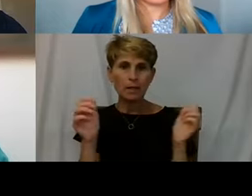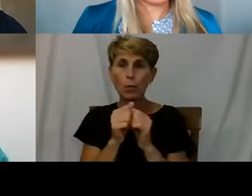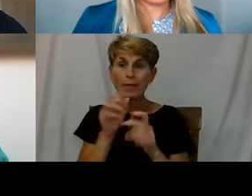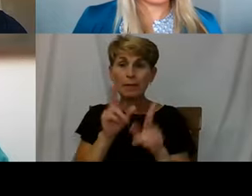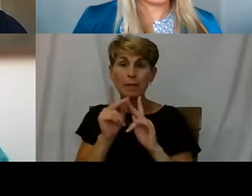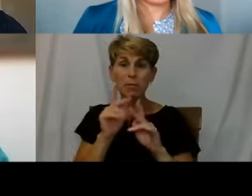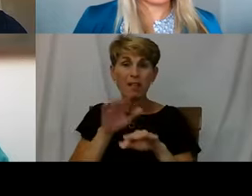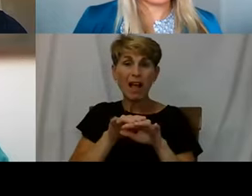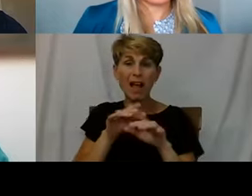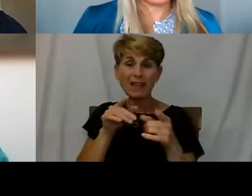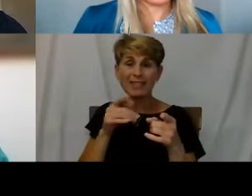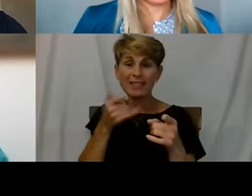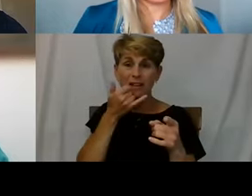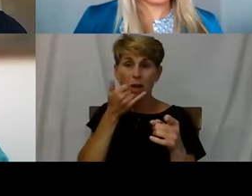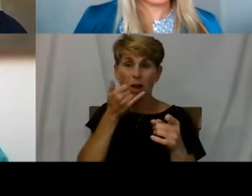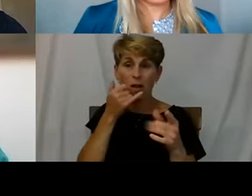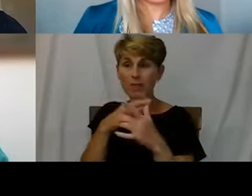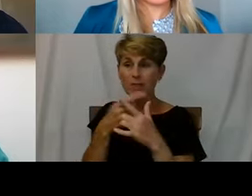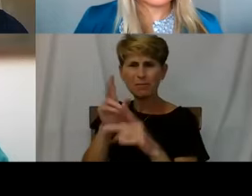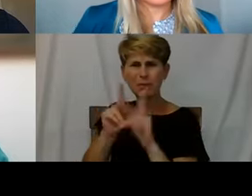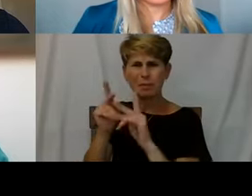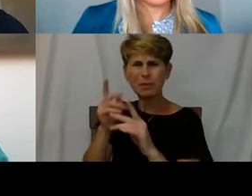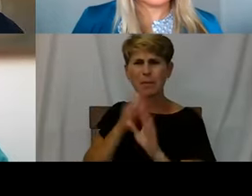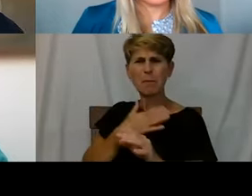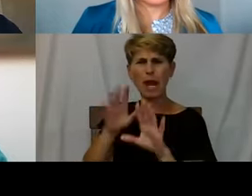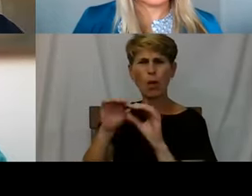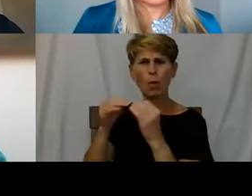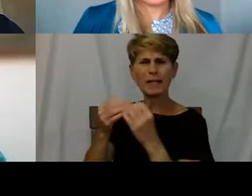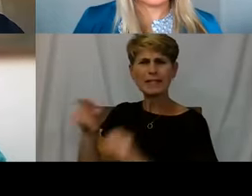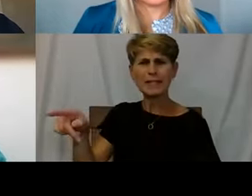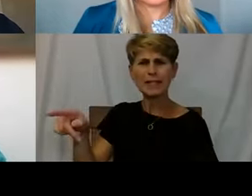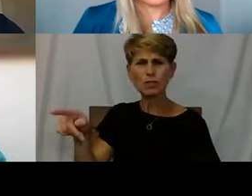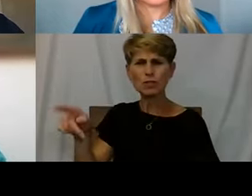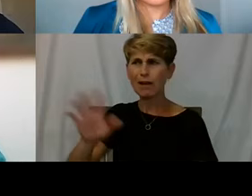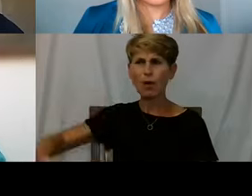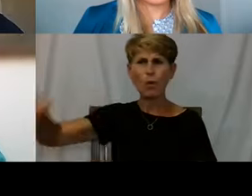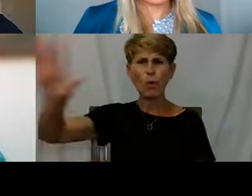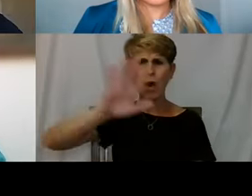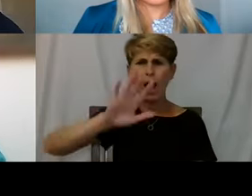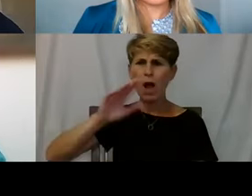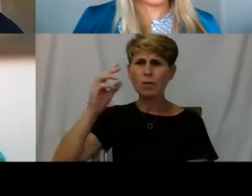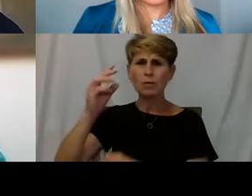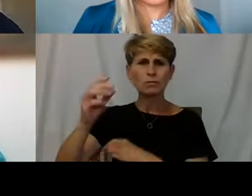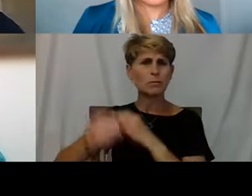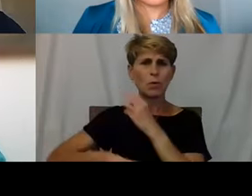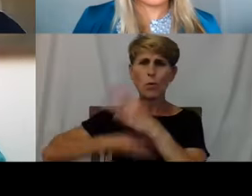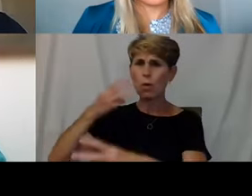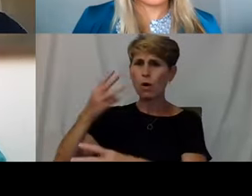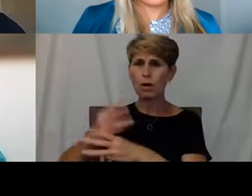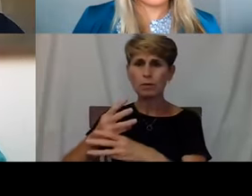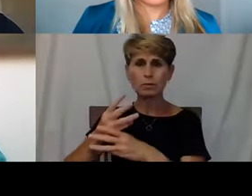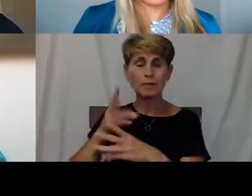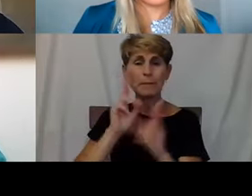in my organization and people all over the world in the Institute that I do with people I see every day sometimes.